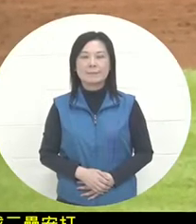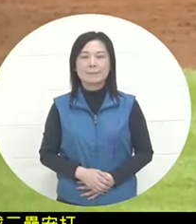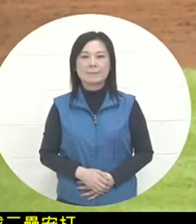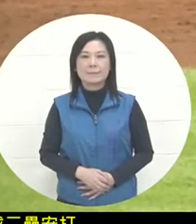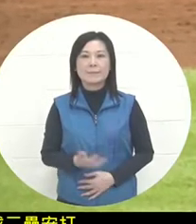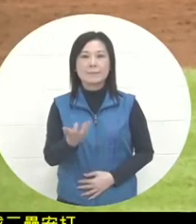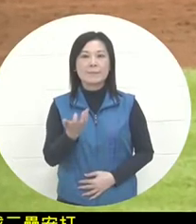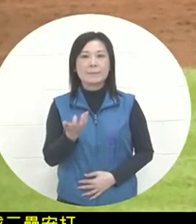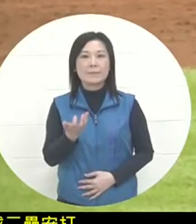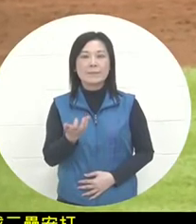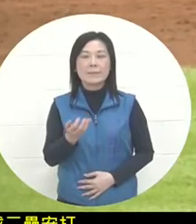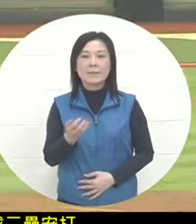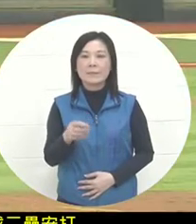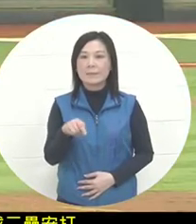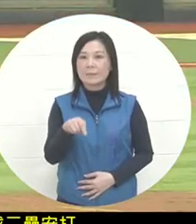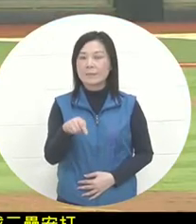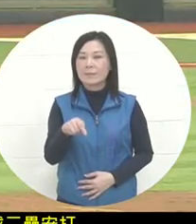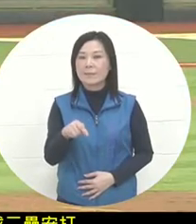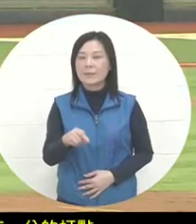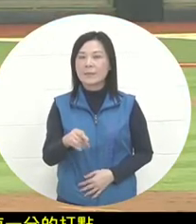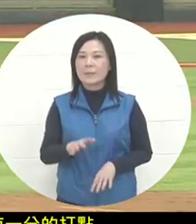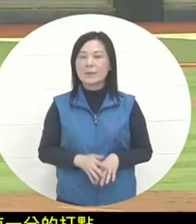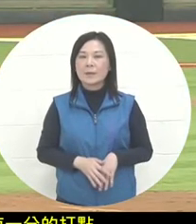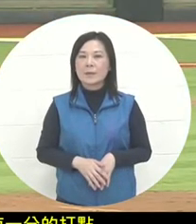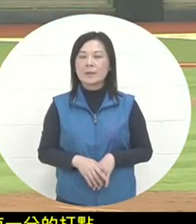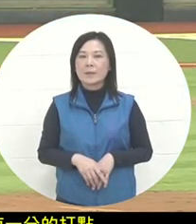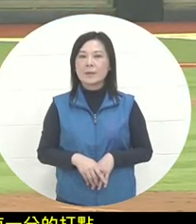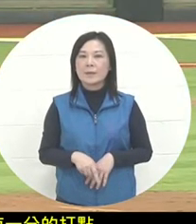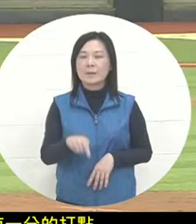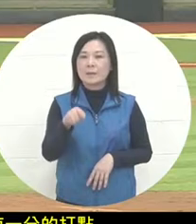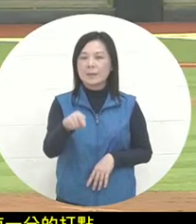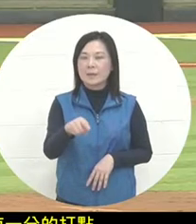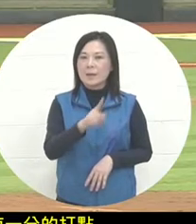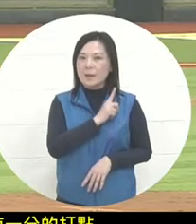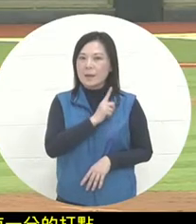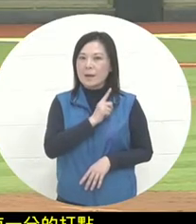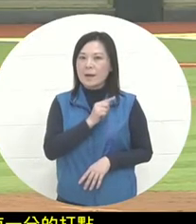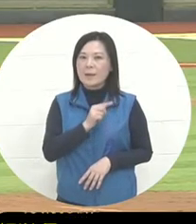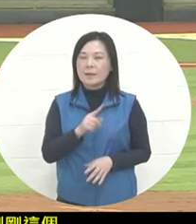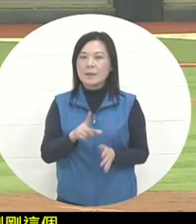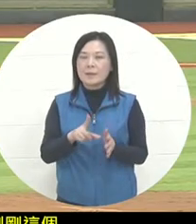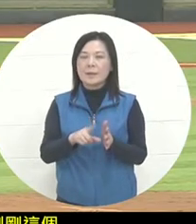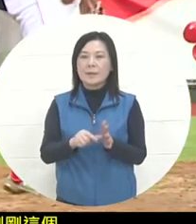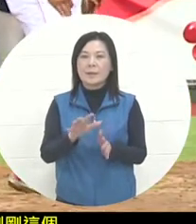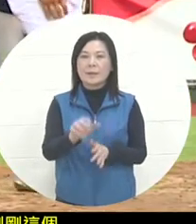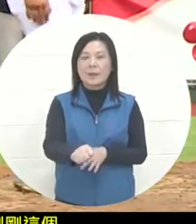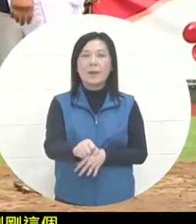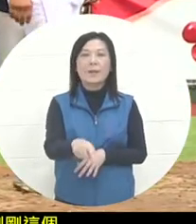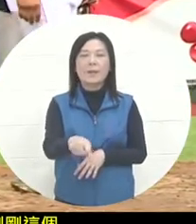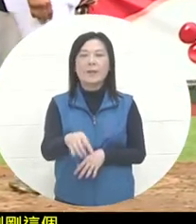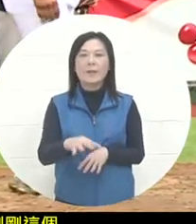the runner should have caught the pitcher's rhythm and started